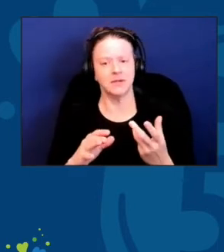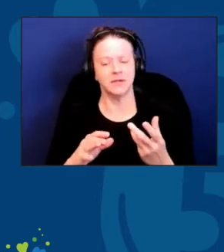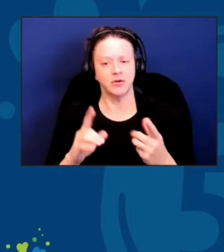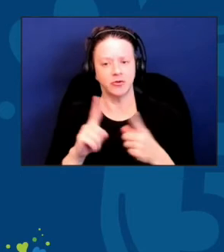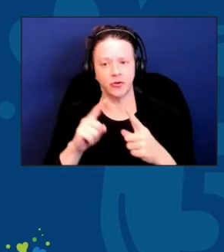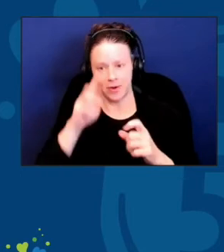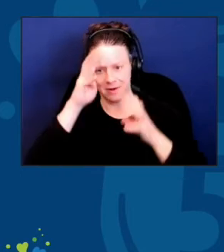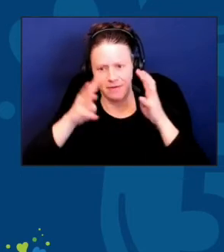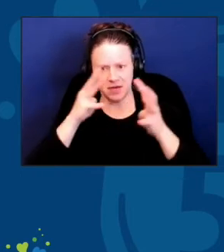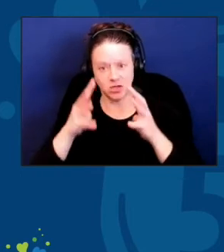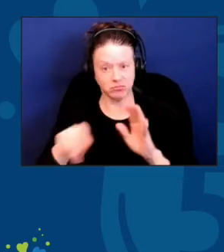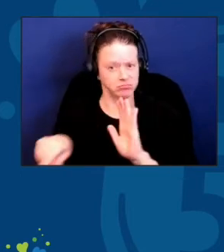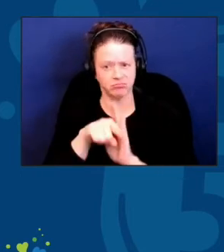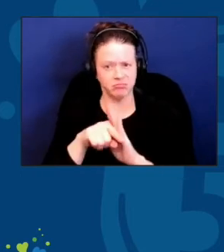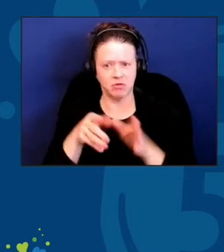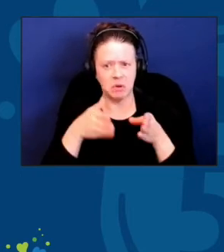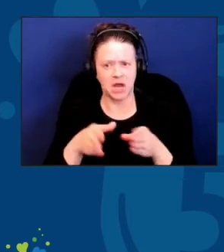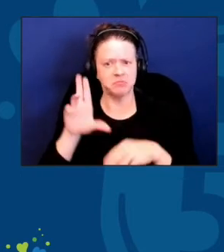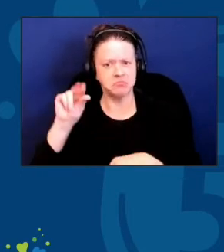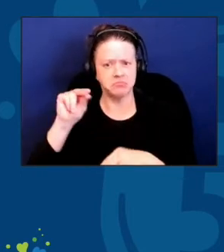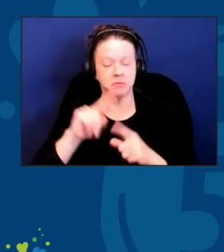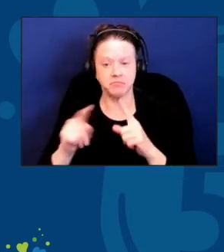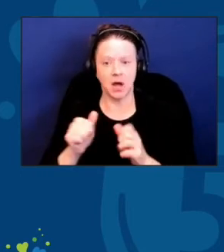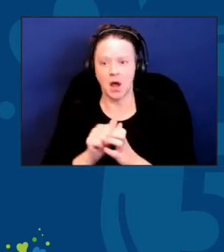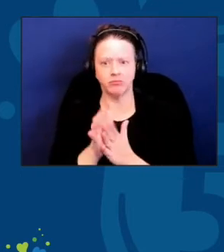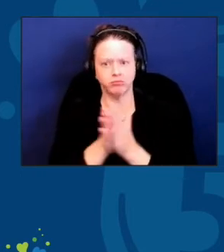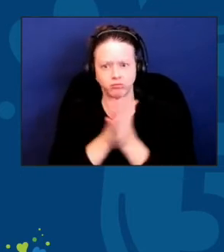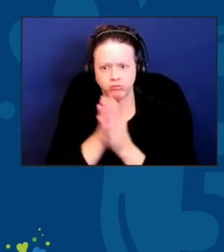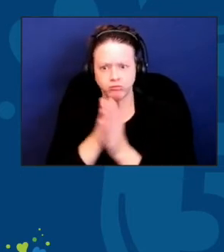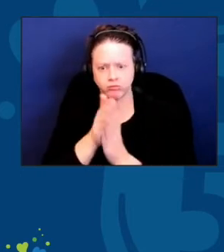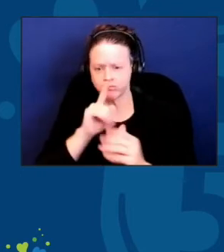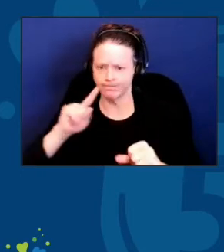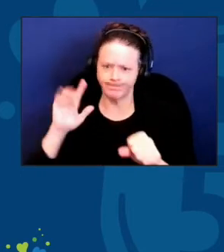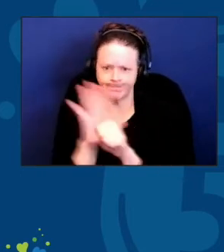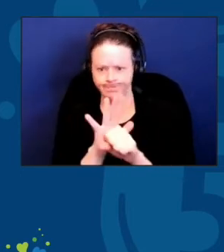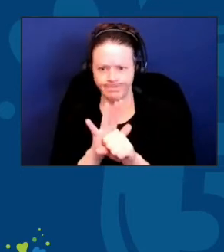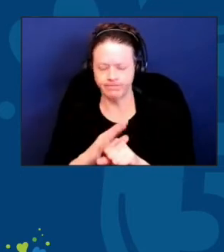but in a vigorous sense of driving innovation forward